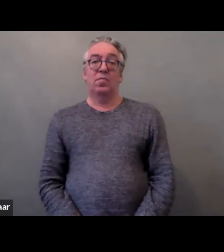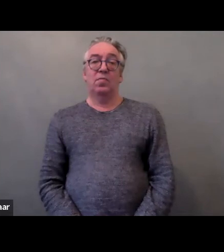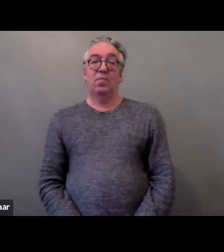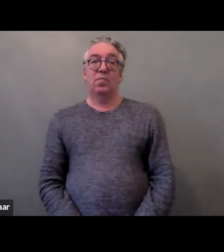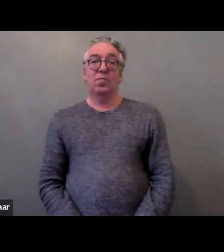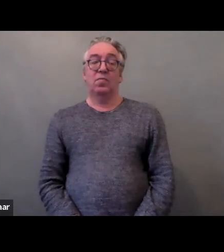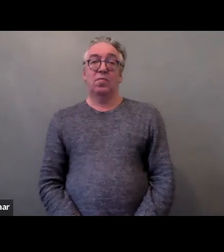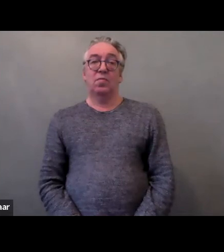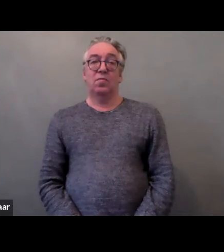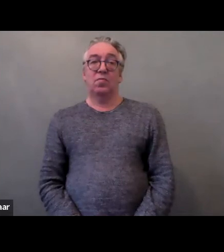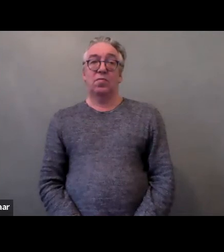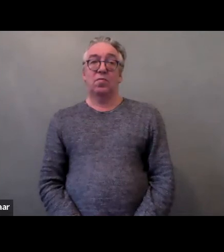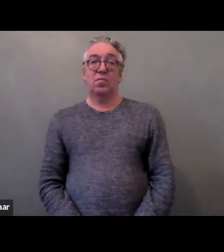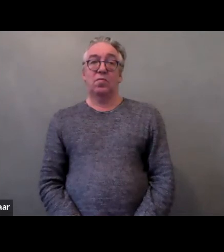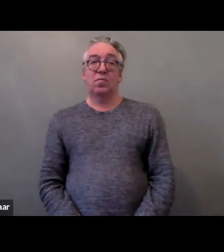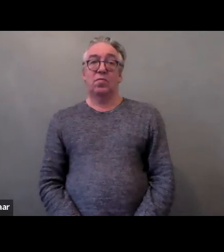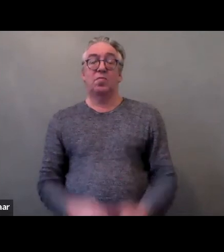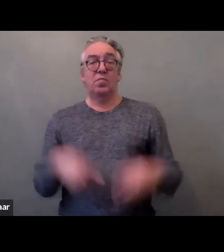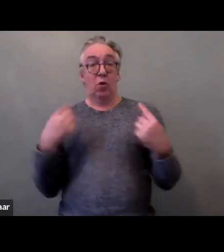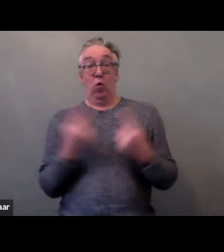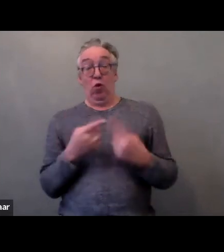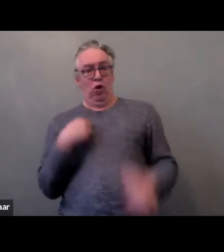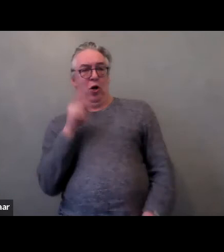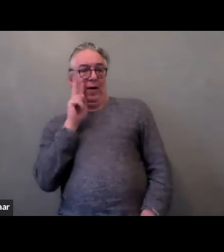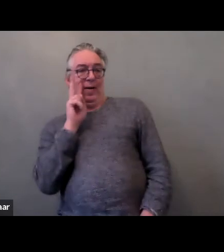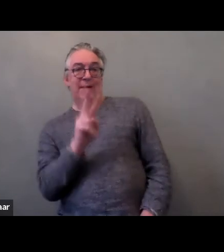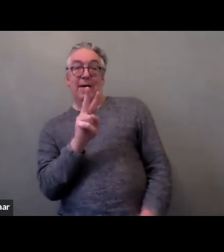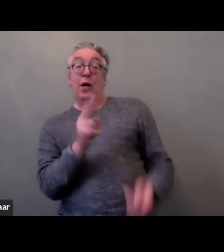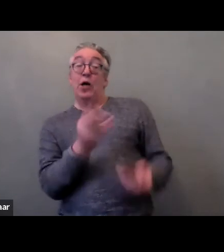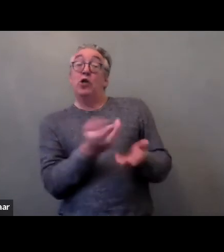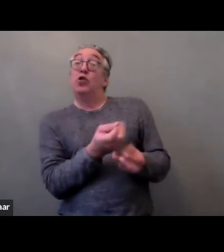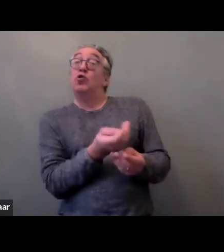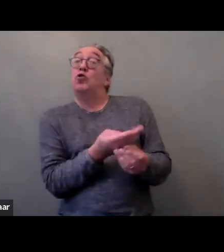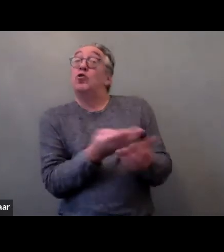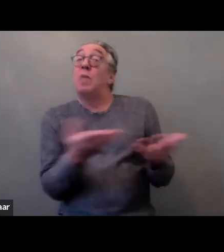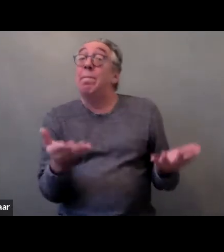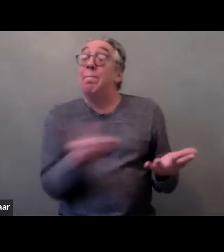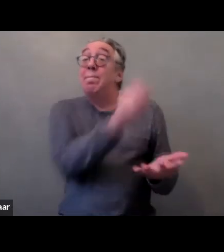We've noticed that some of our members didn’t recognize all types of violence.